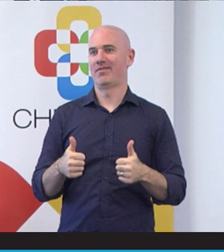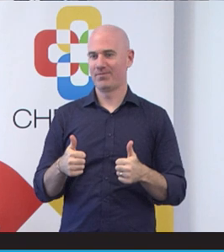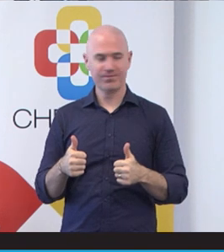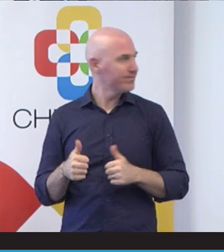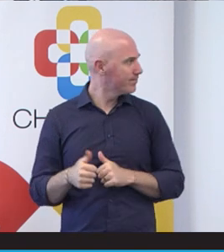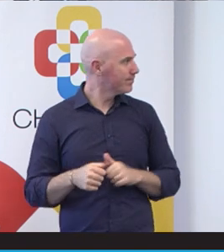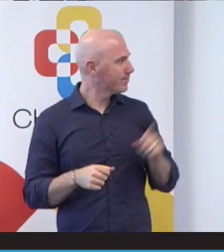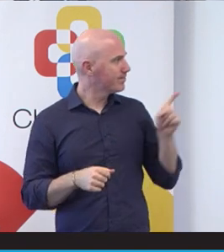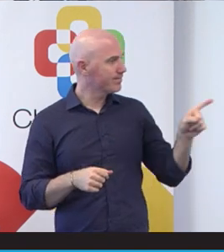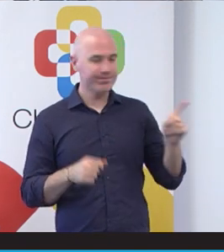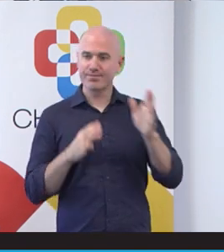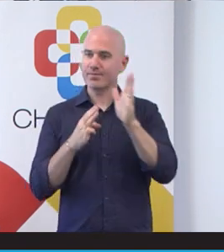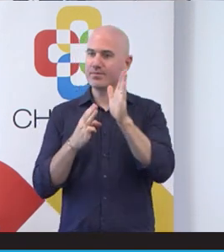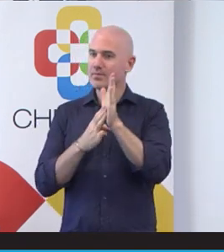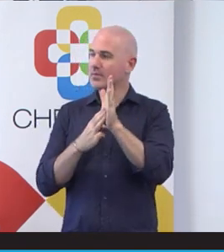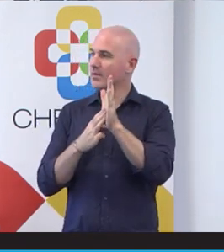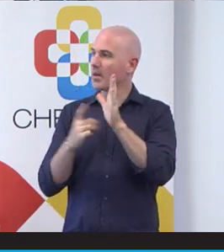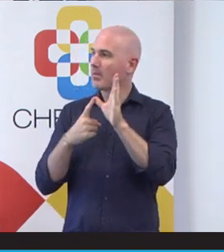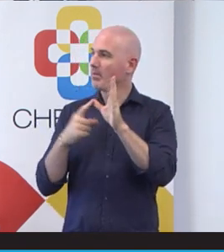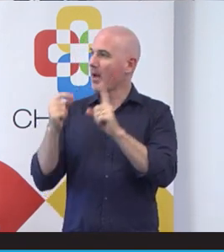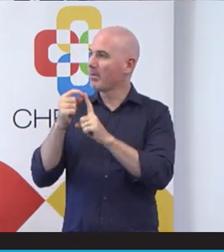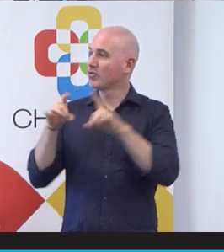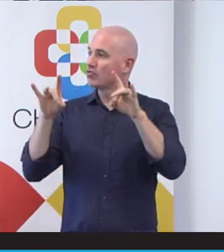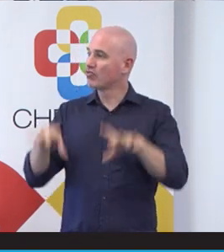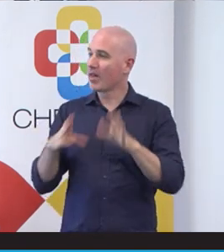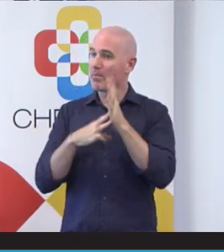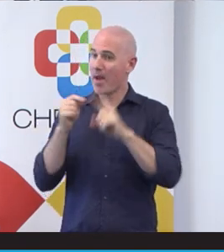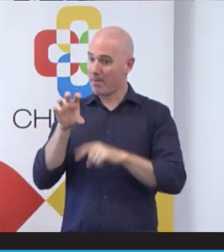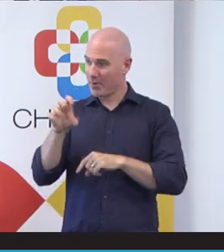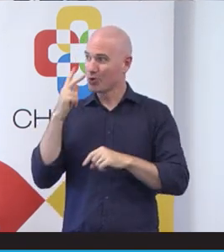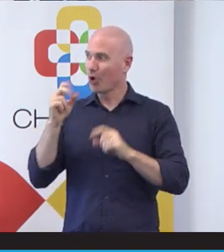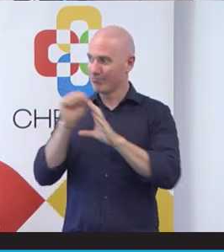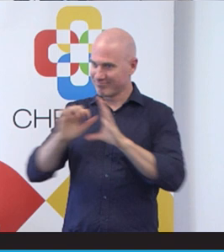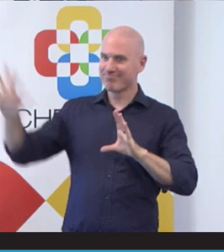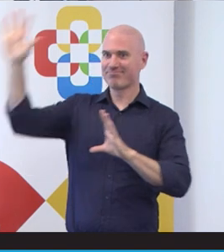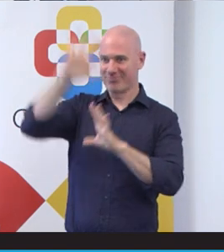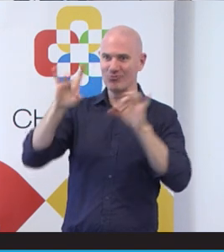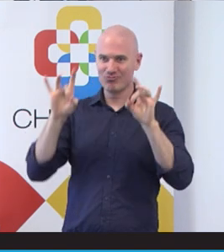It actually had a national reach as well. And at the top is some of the reasons why people